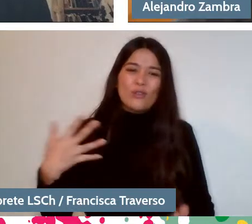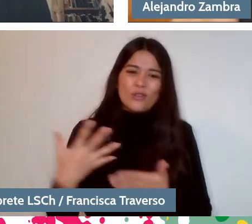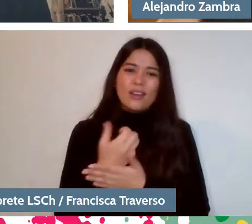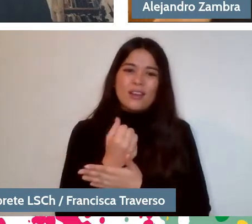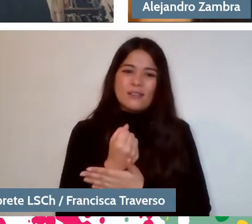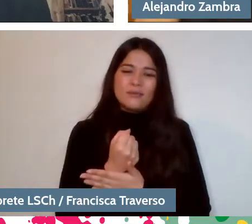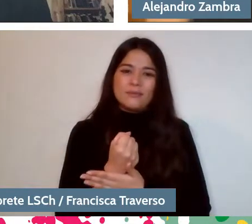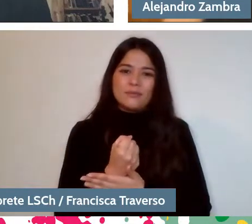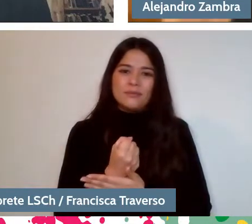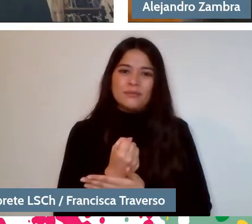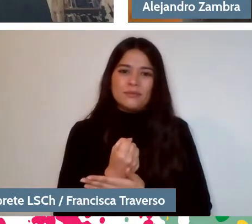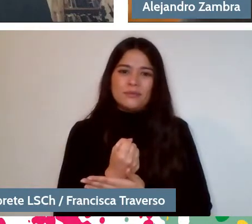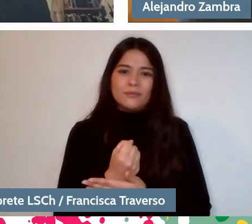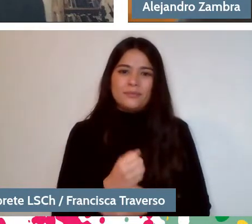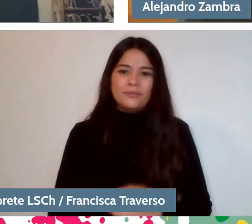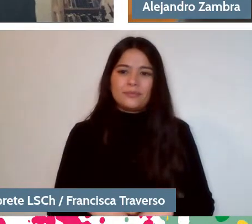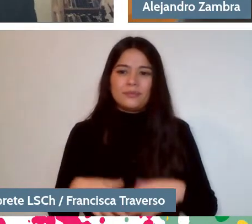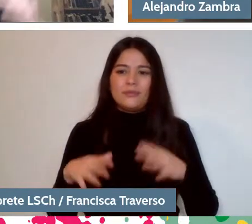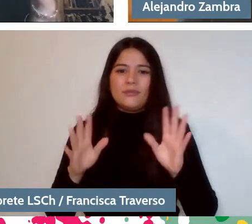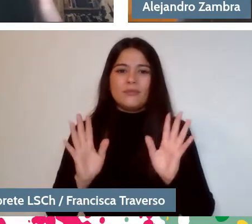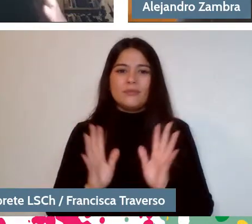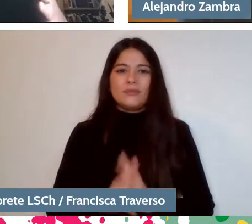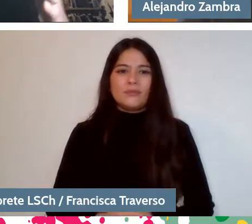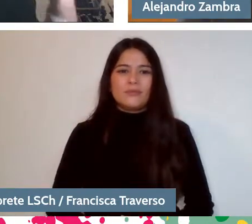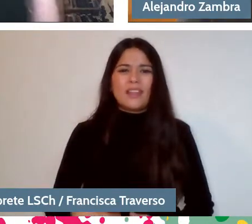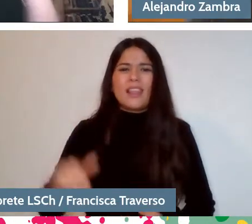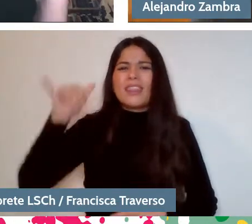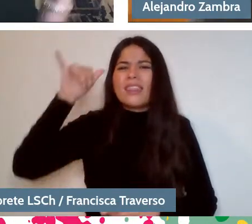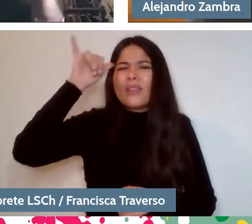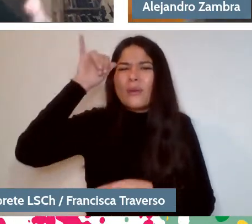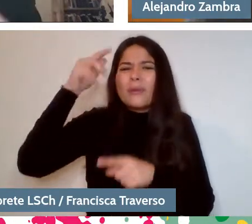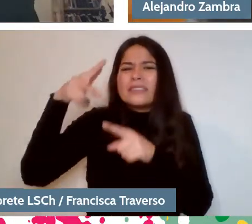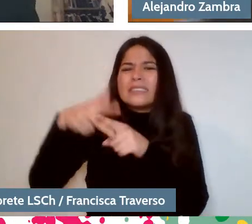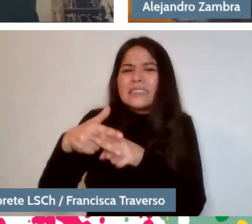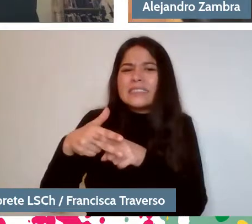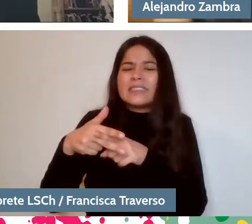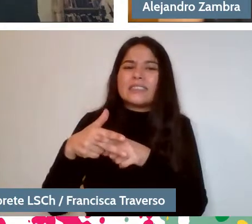But well.... Yes, sorry to interrupt you, but we have a few minutes left